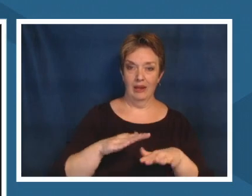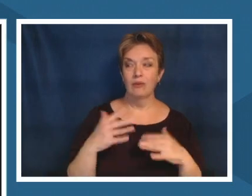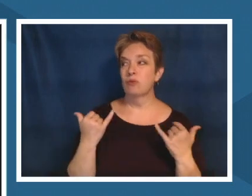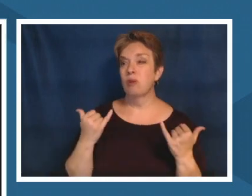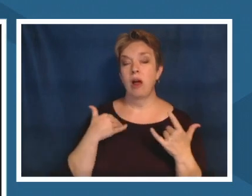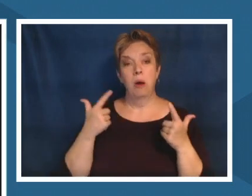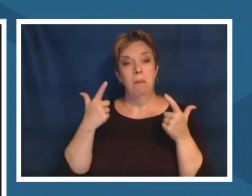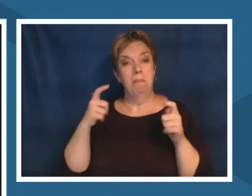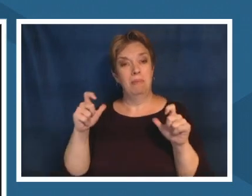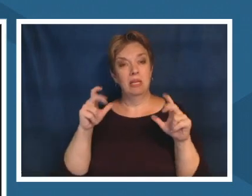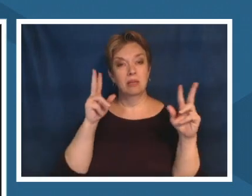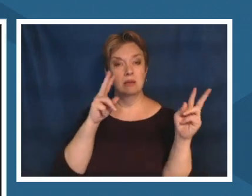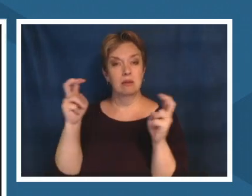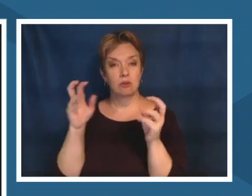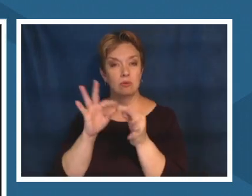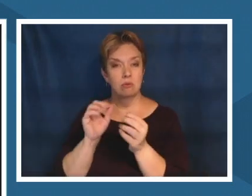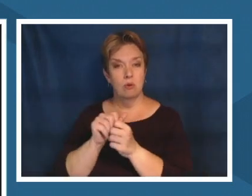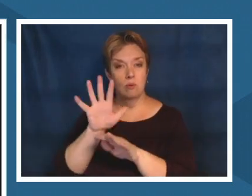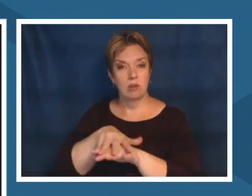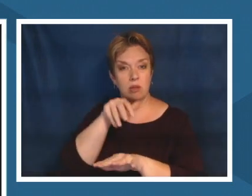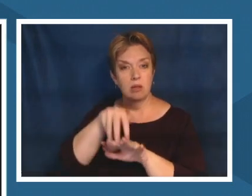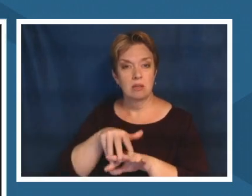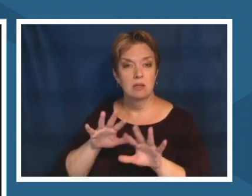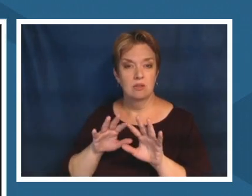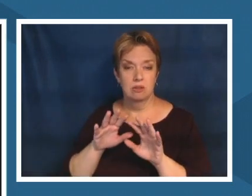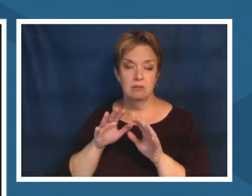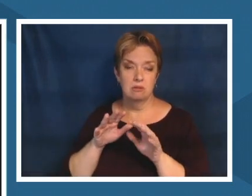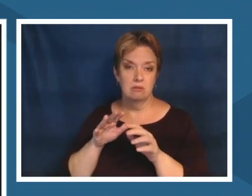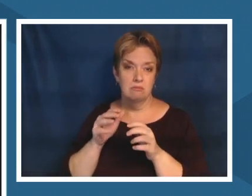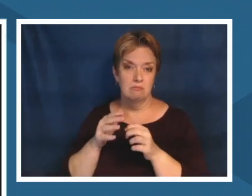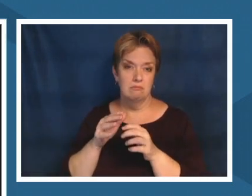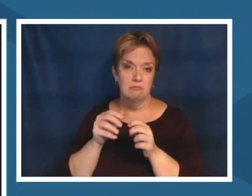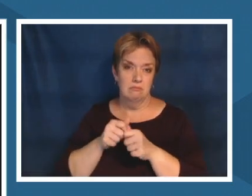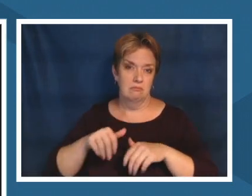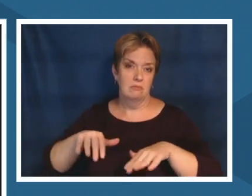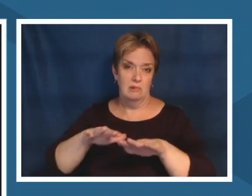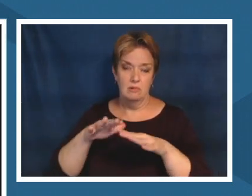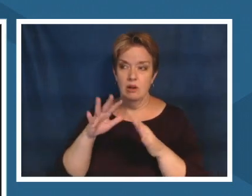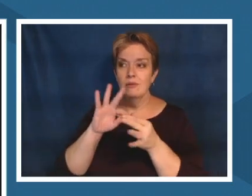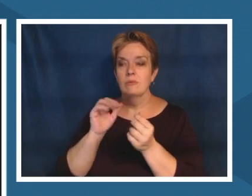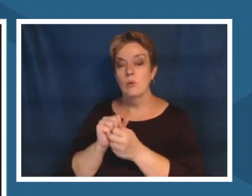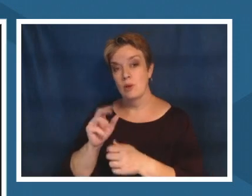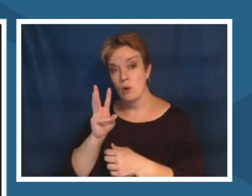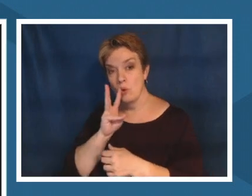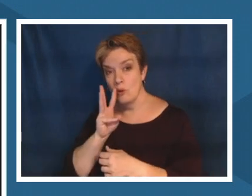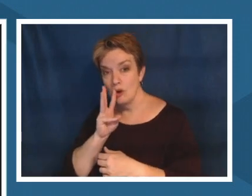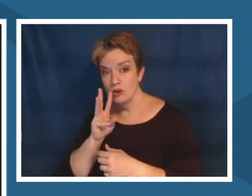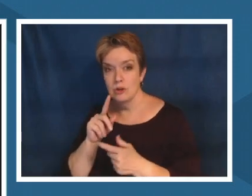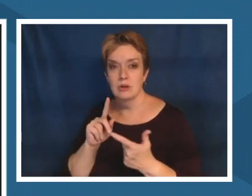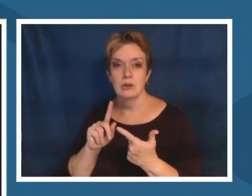surrounded regarding water regarding um